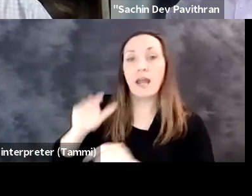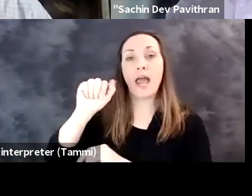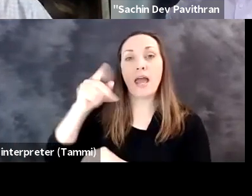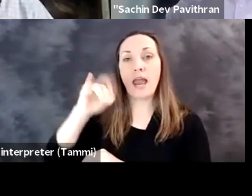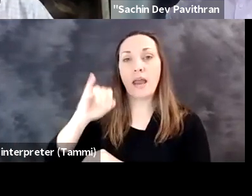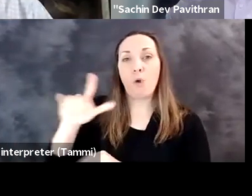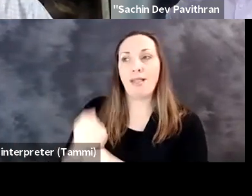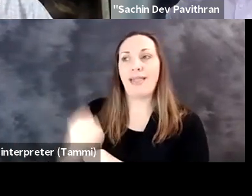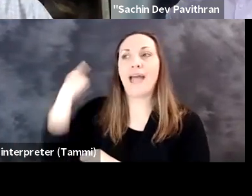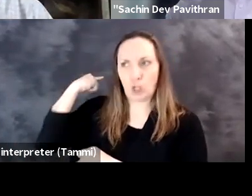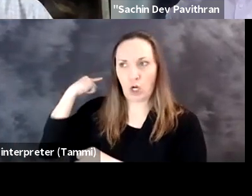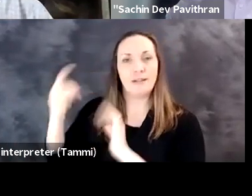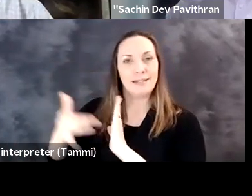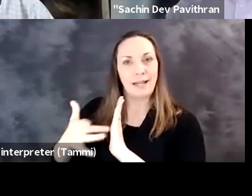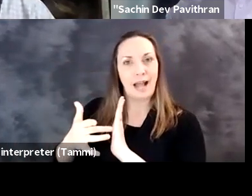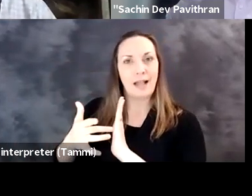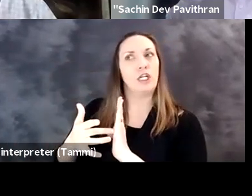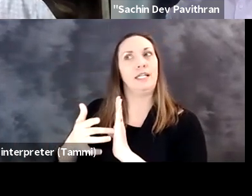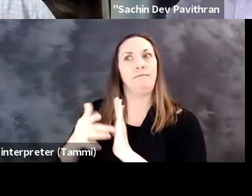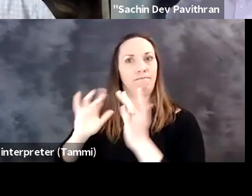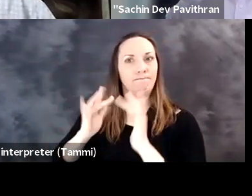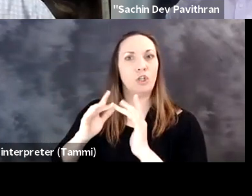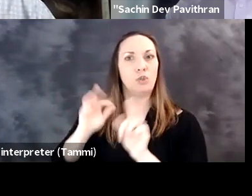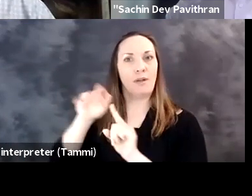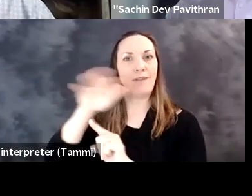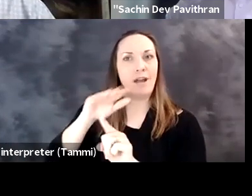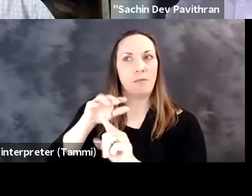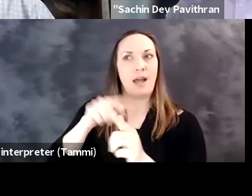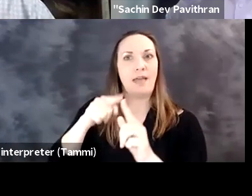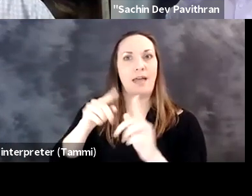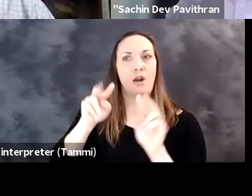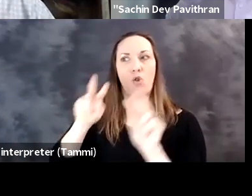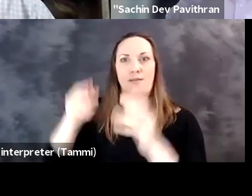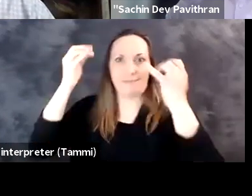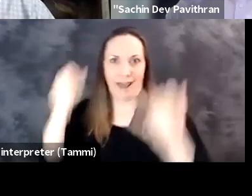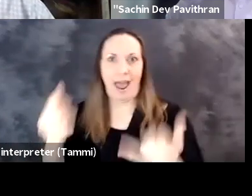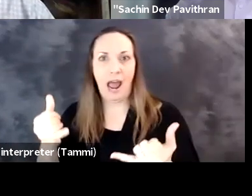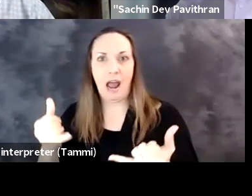could jump in real quick. You know, if you look at April of last year where technology was in the virtual